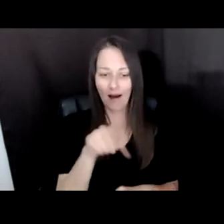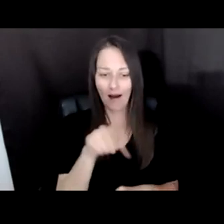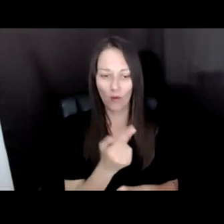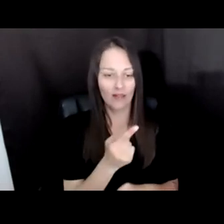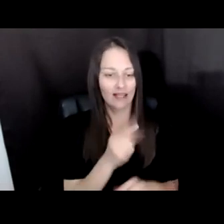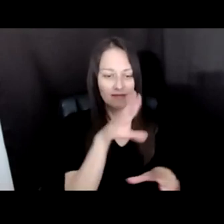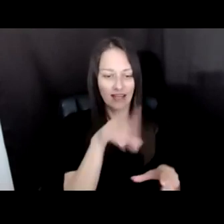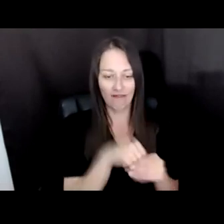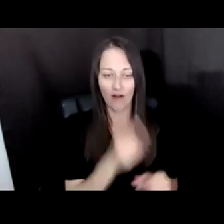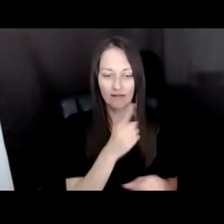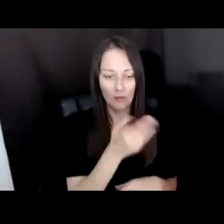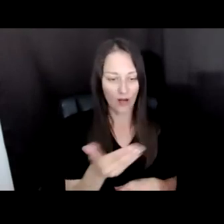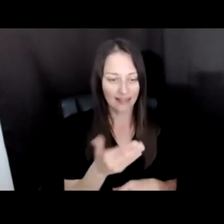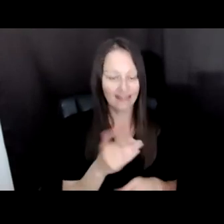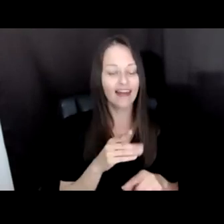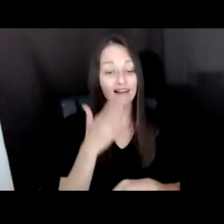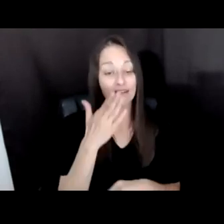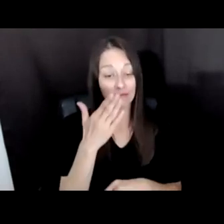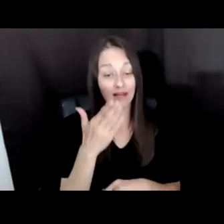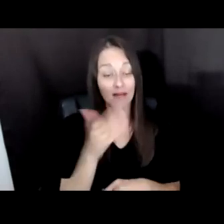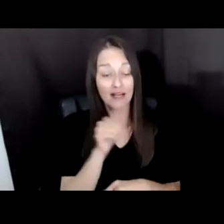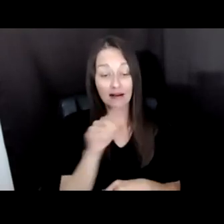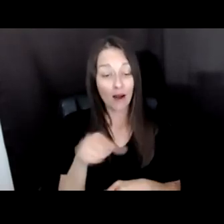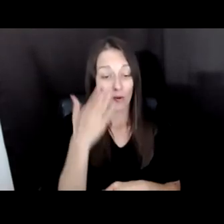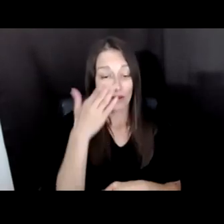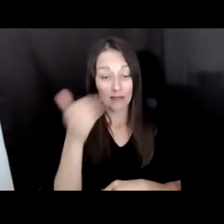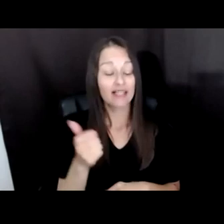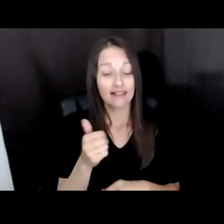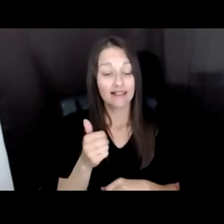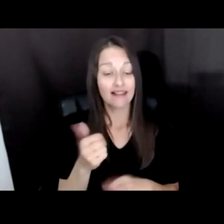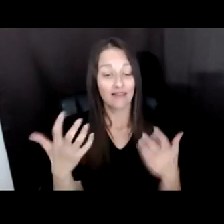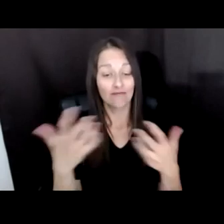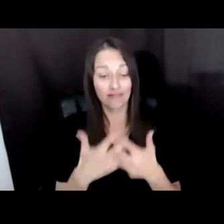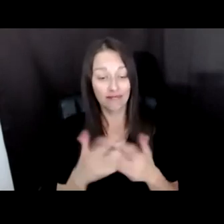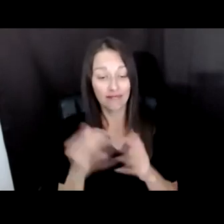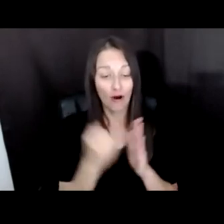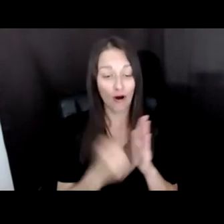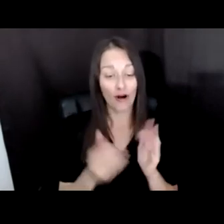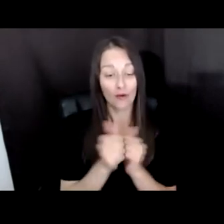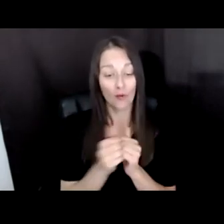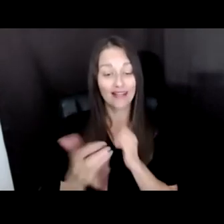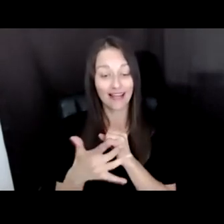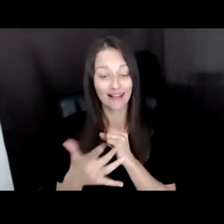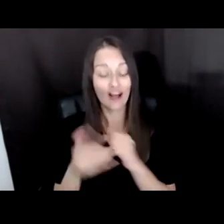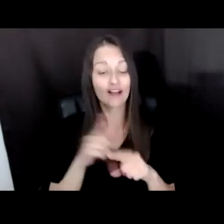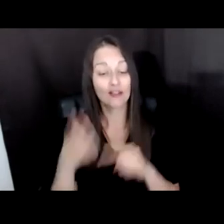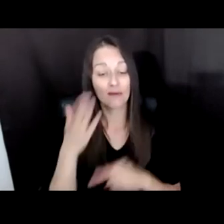WITH TECHNOLOGY BUT BY THE SPACES THEY INHABIT IN SCIENCE, EDUCATION, SOCIAL JUSTICE, AND MANY MORE.